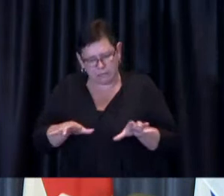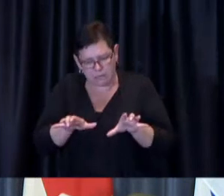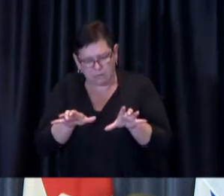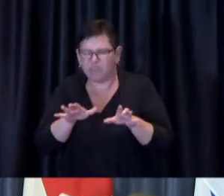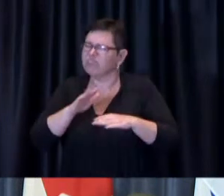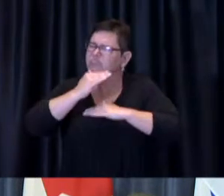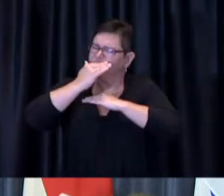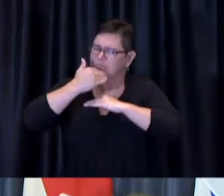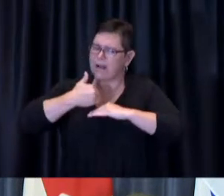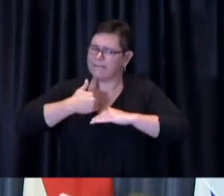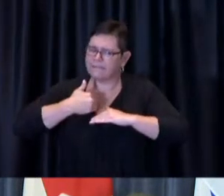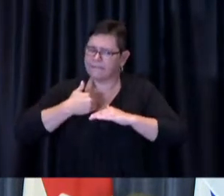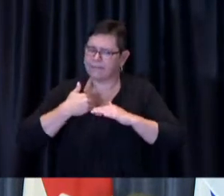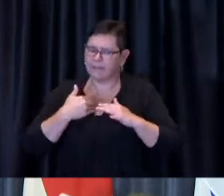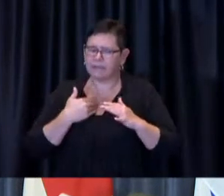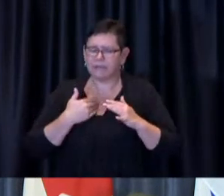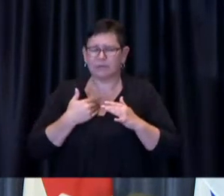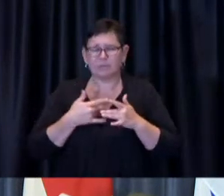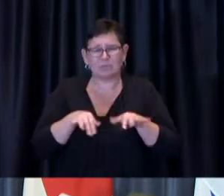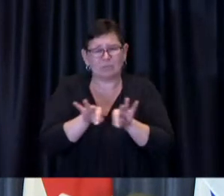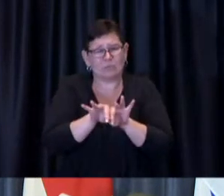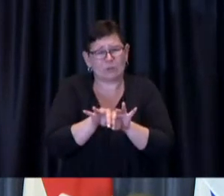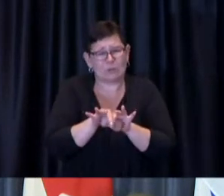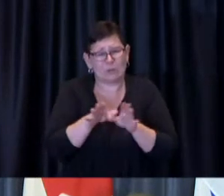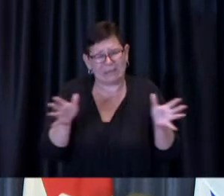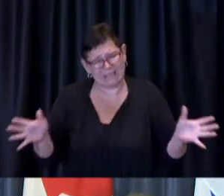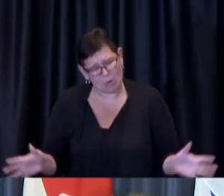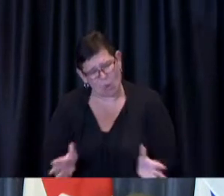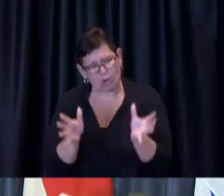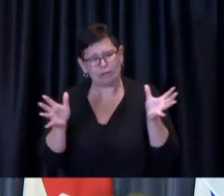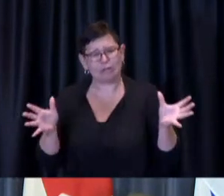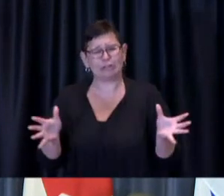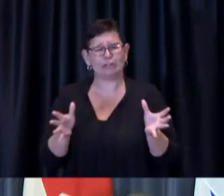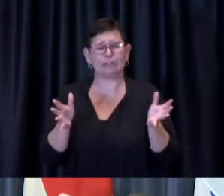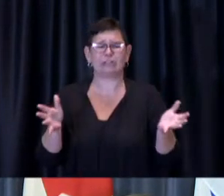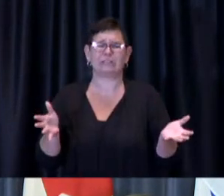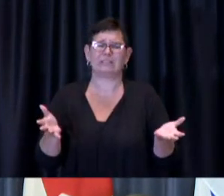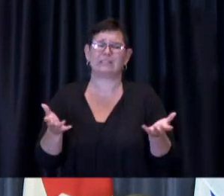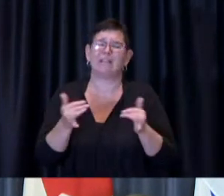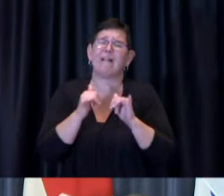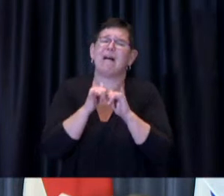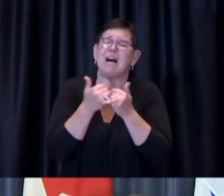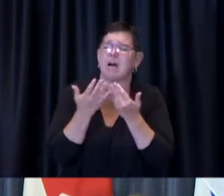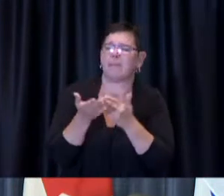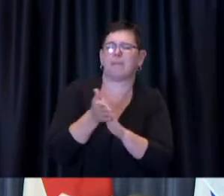encourage people to make people make it as easy as possible to get access to vaccine because